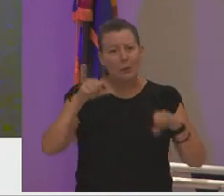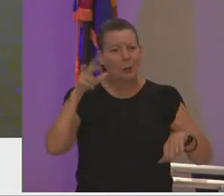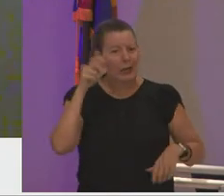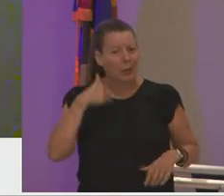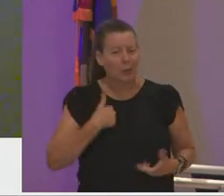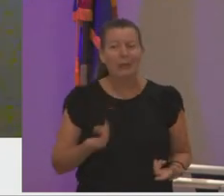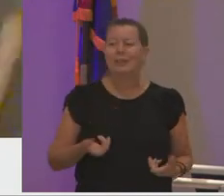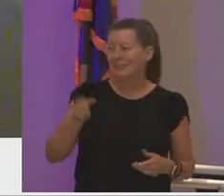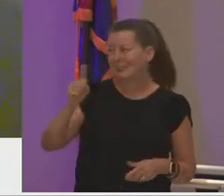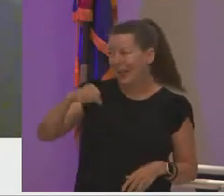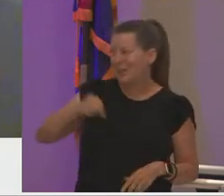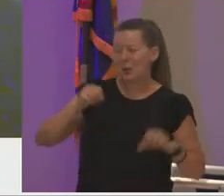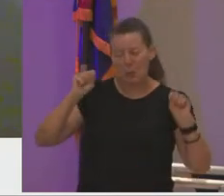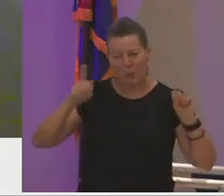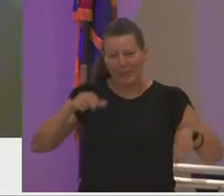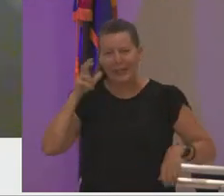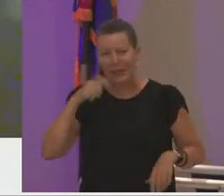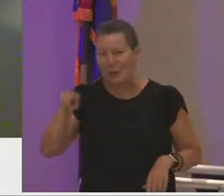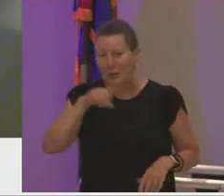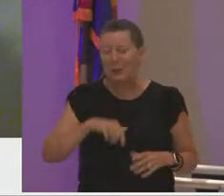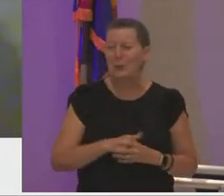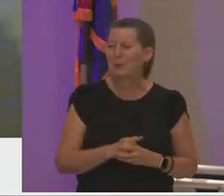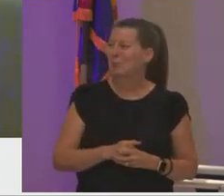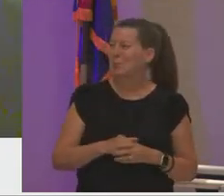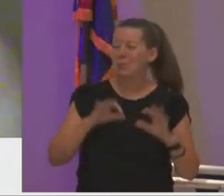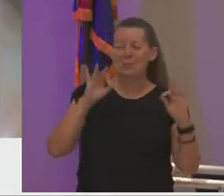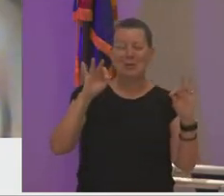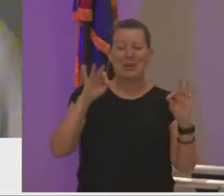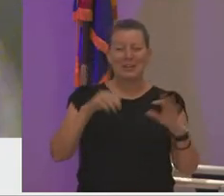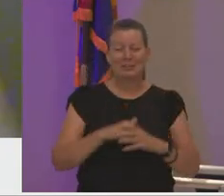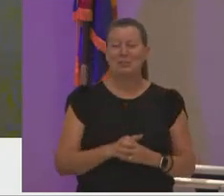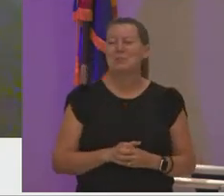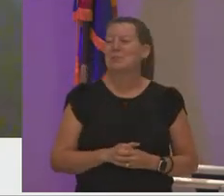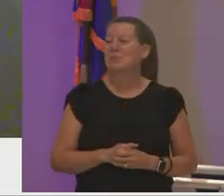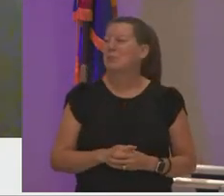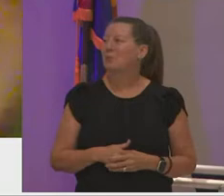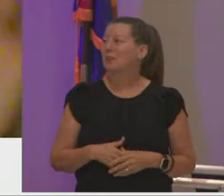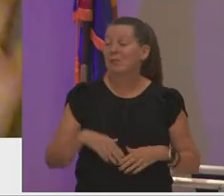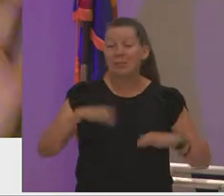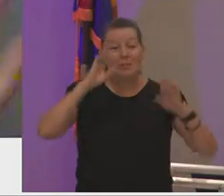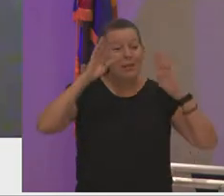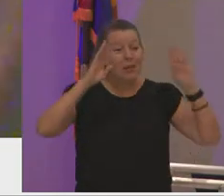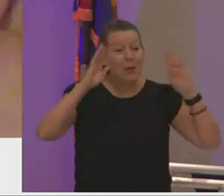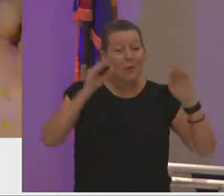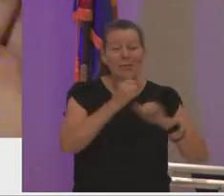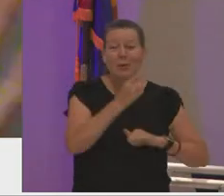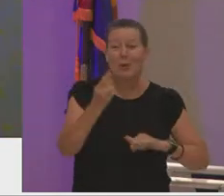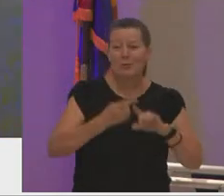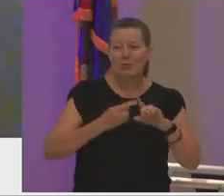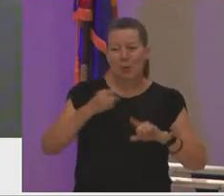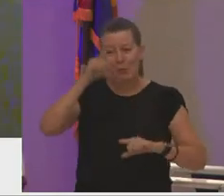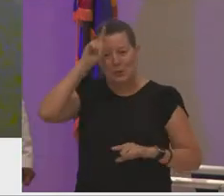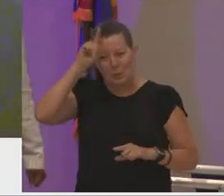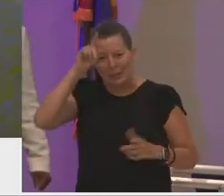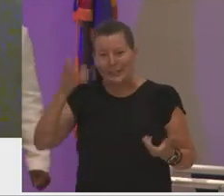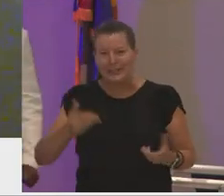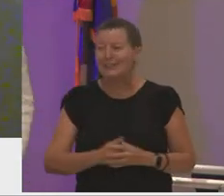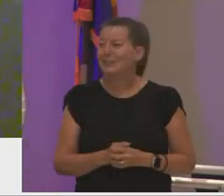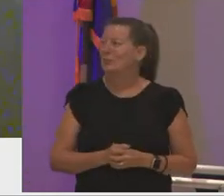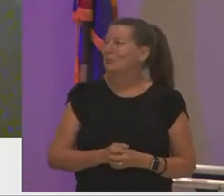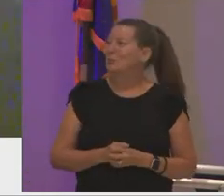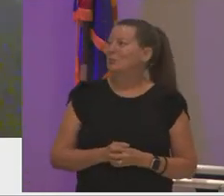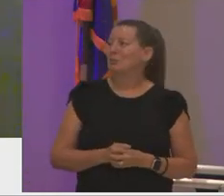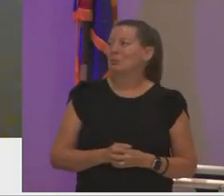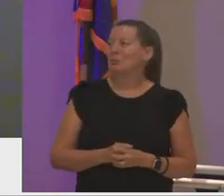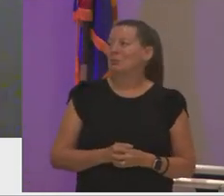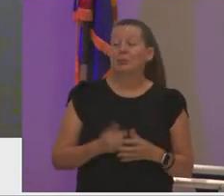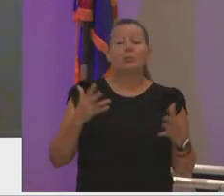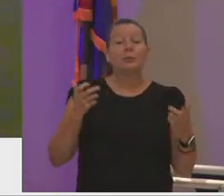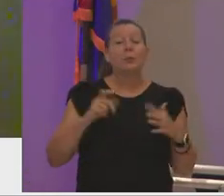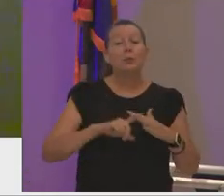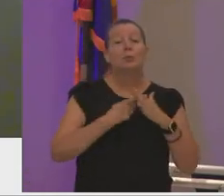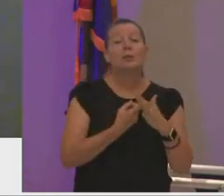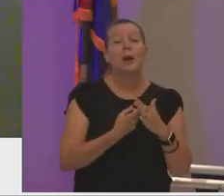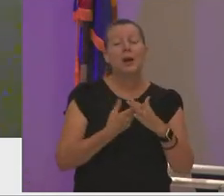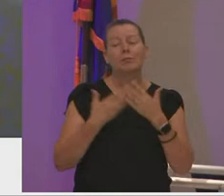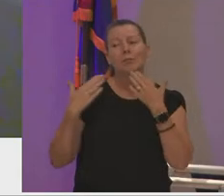you perfect okay um hello everyone from germany um i would like to start by thanking dr robinson